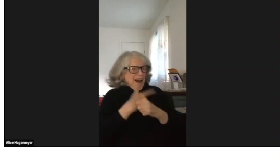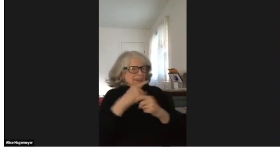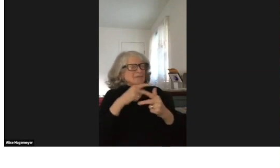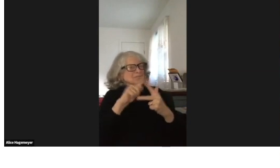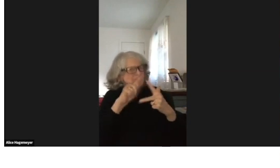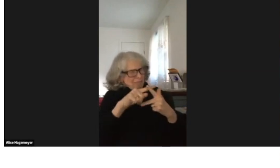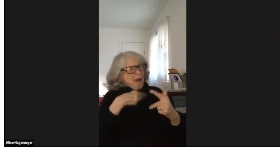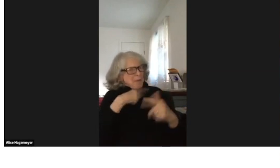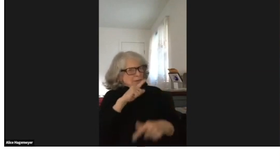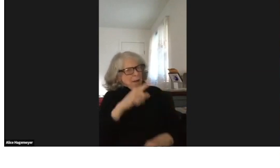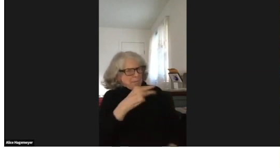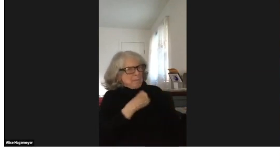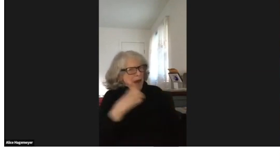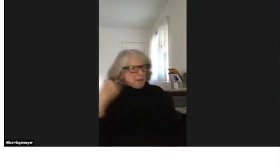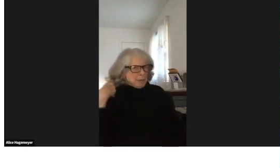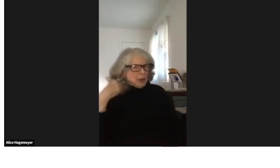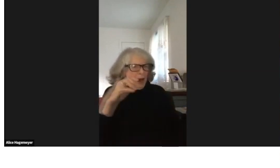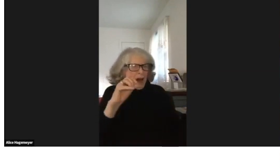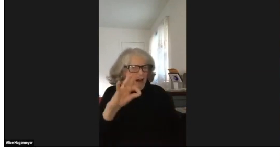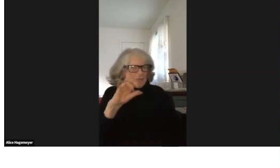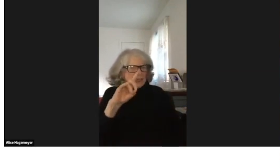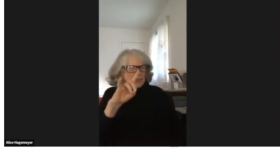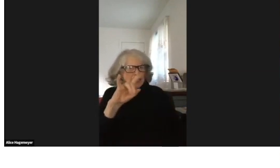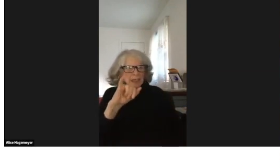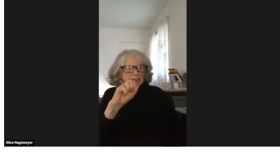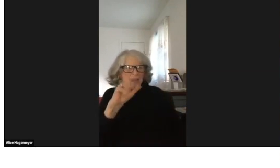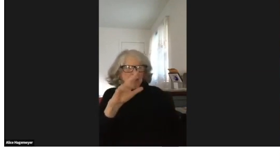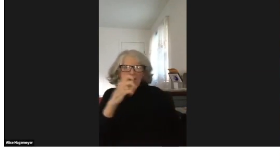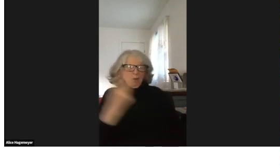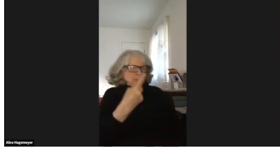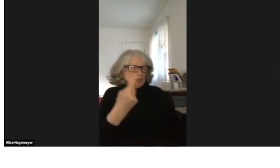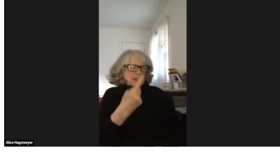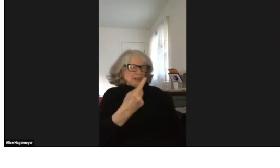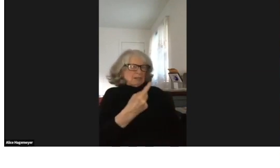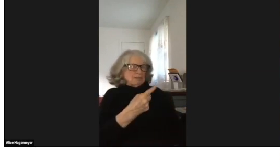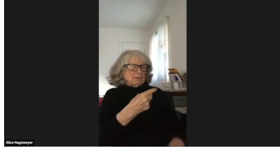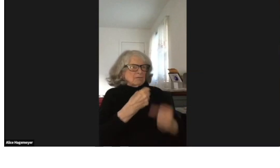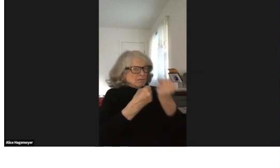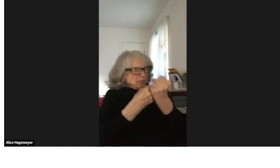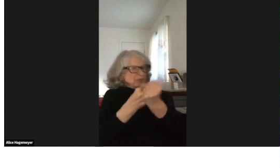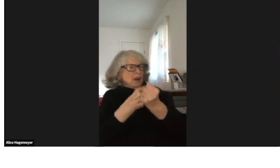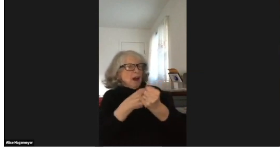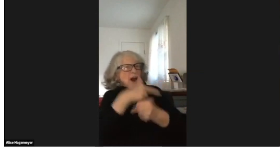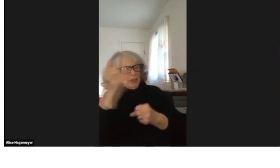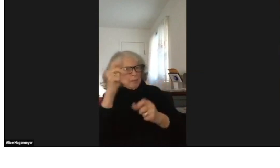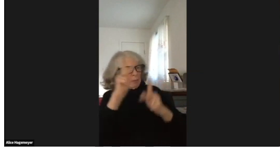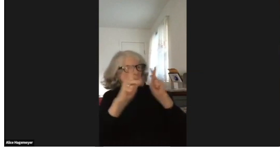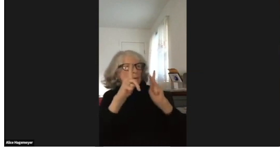So, a walker saved my life and my independence. So, yes, I am a member of the disability community.